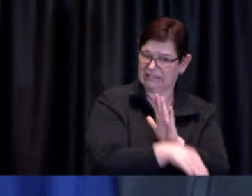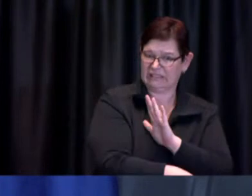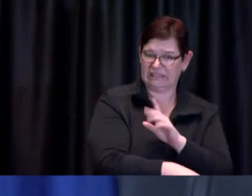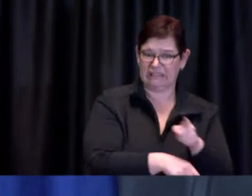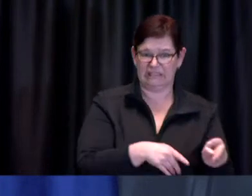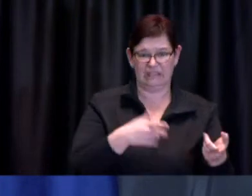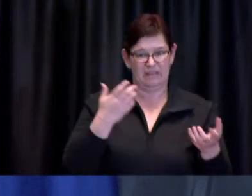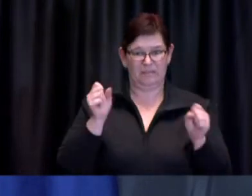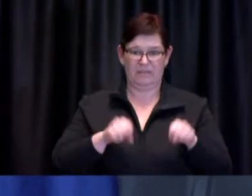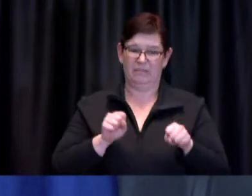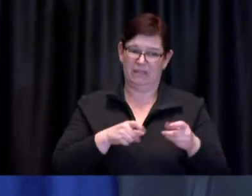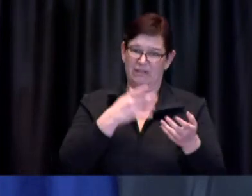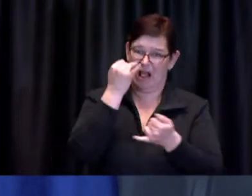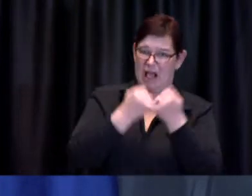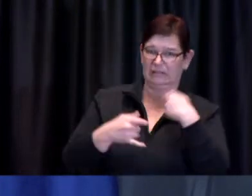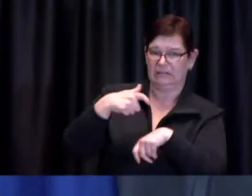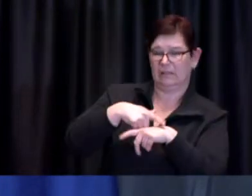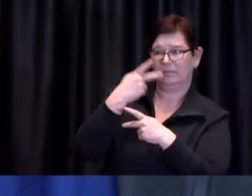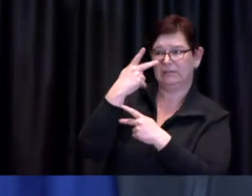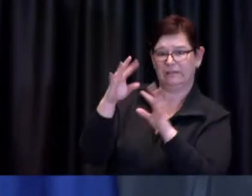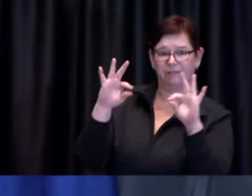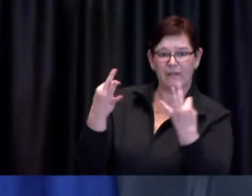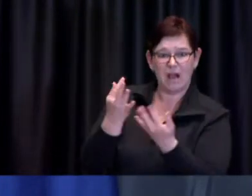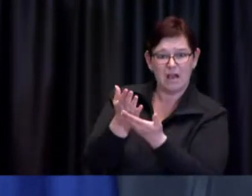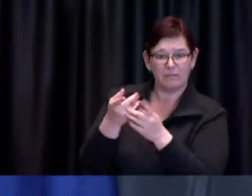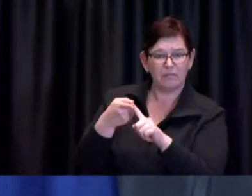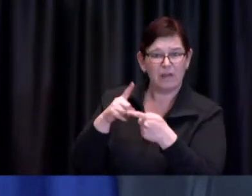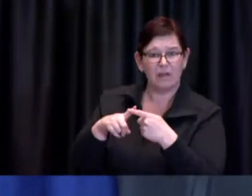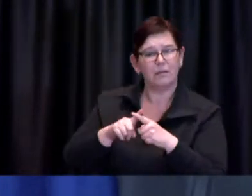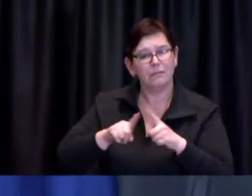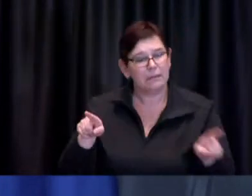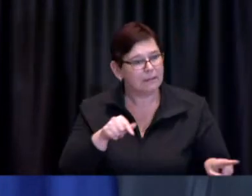have to talk and thank god he survived and then I heard another story of somebody relatively young